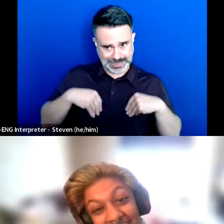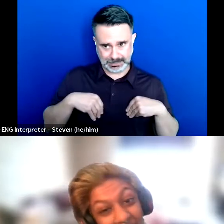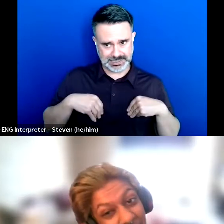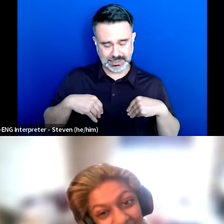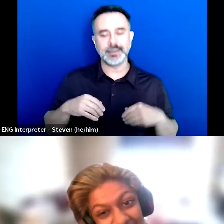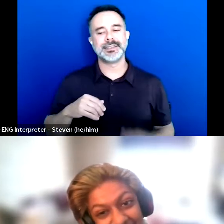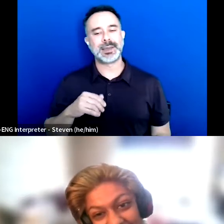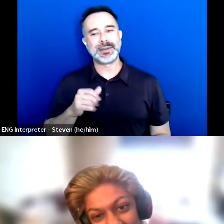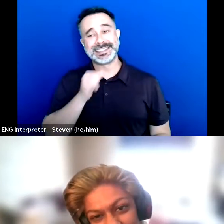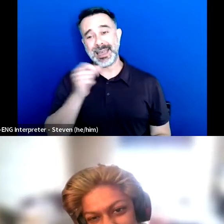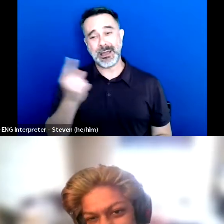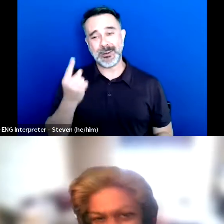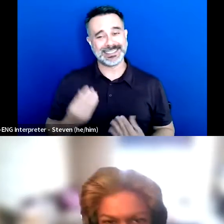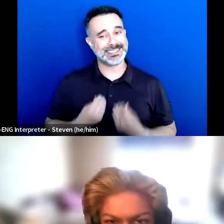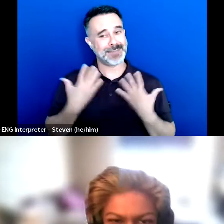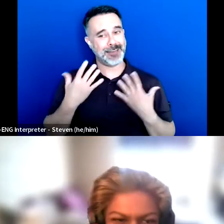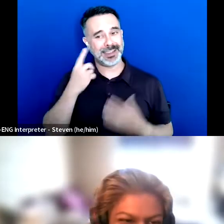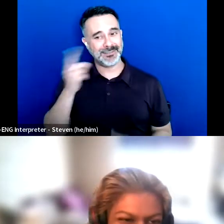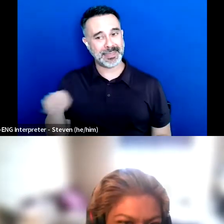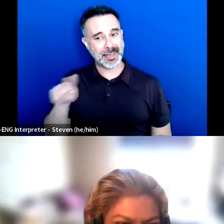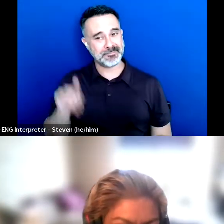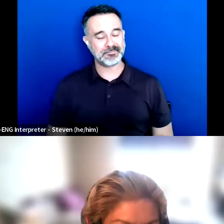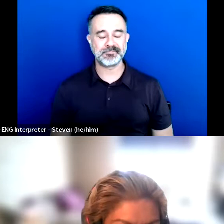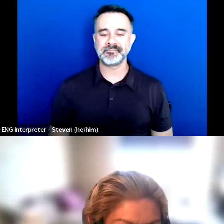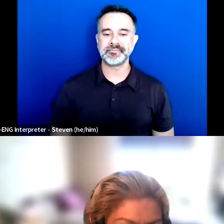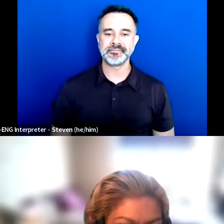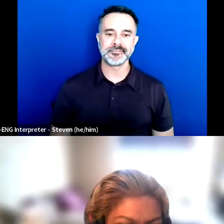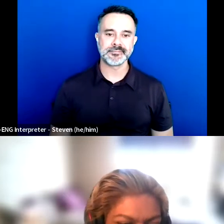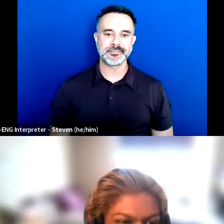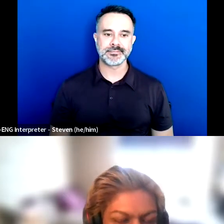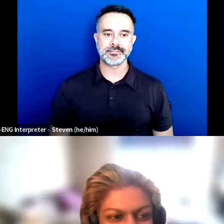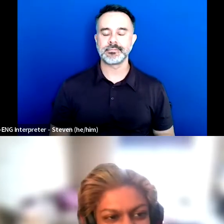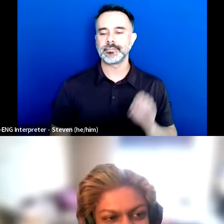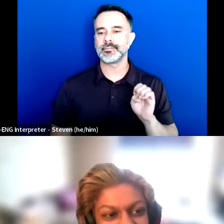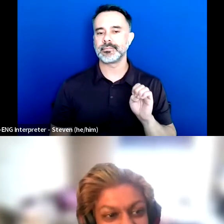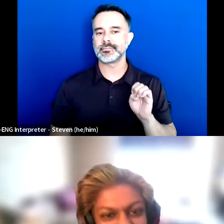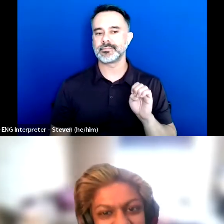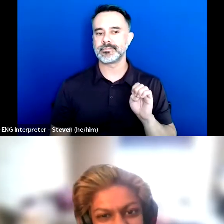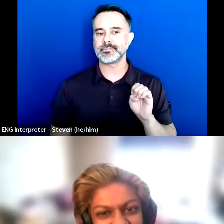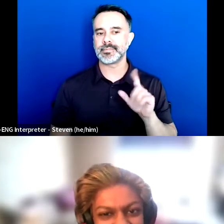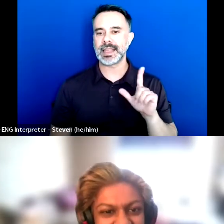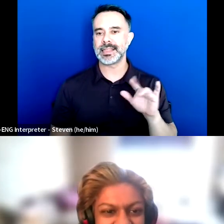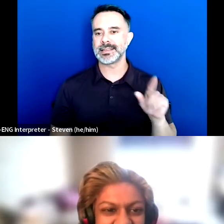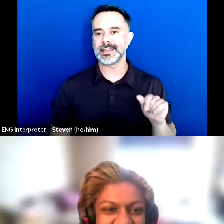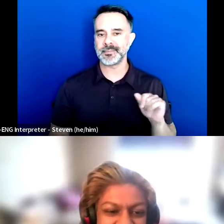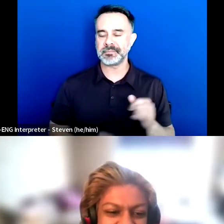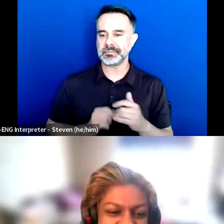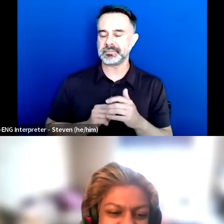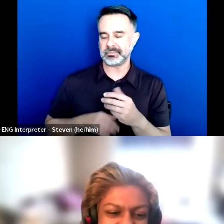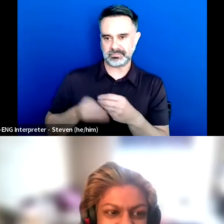Yeah, I would -- sorry just to jump off of what you just said -- actually getting a lot more negativity than inspiration.